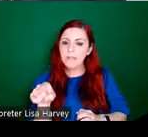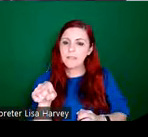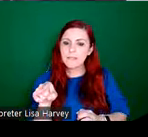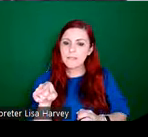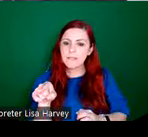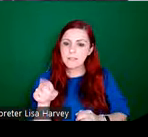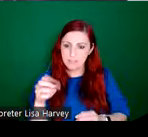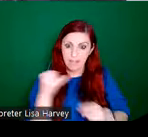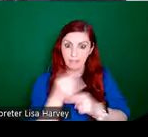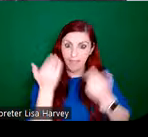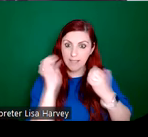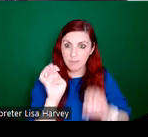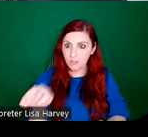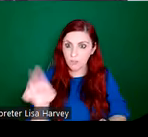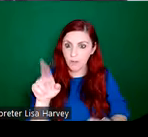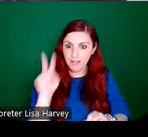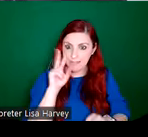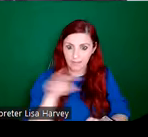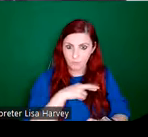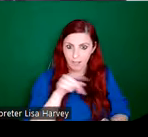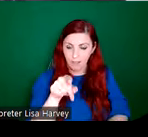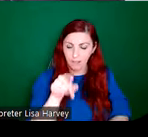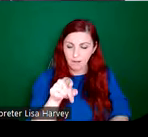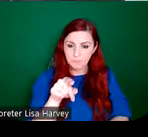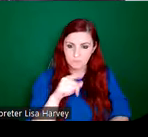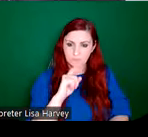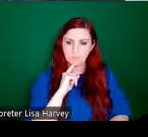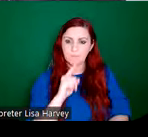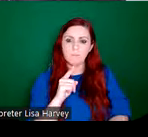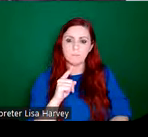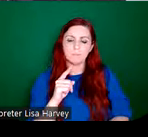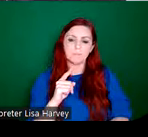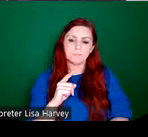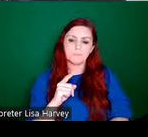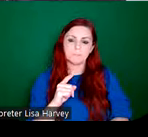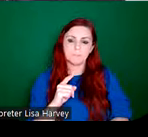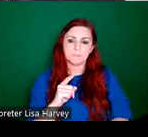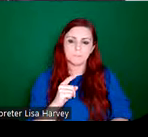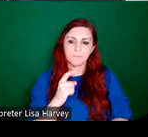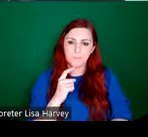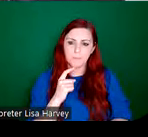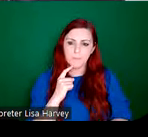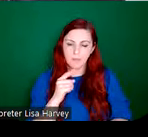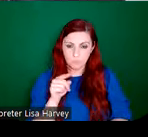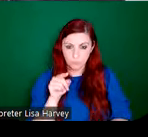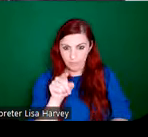exhibition. So there's a few kind of particular things to note in terms of the